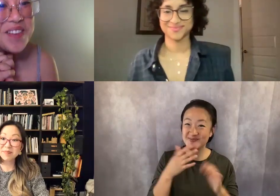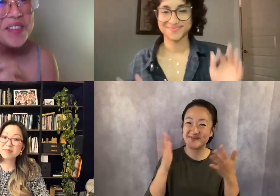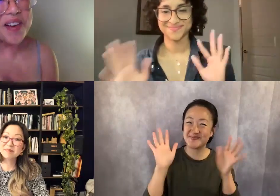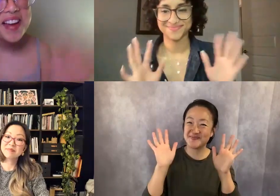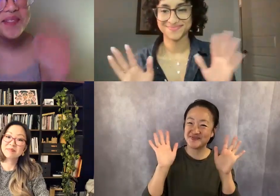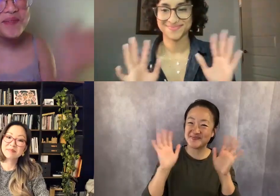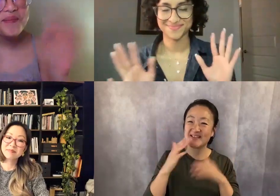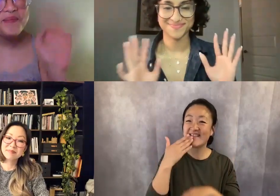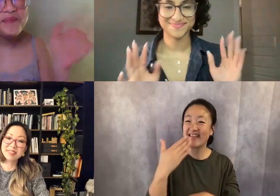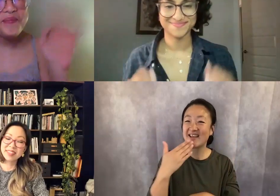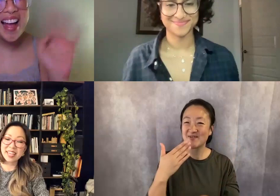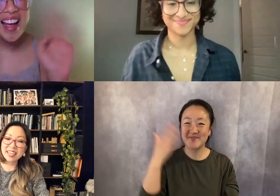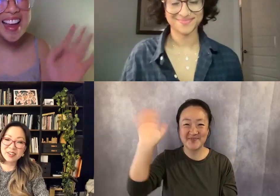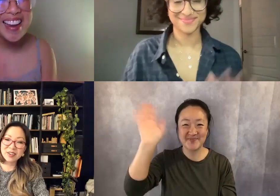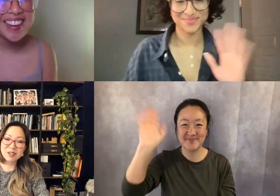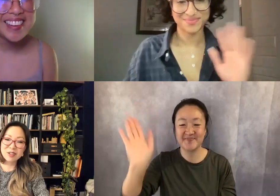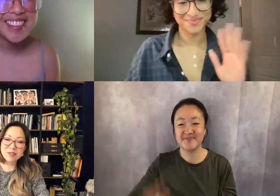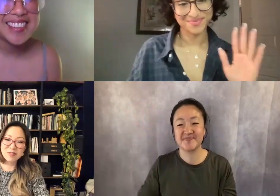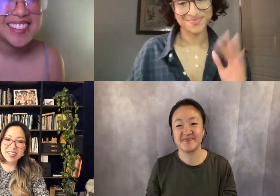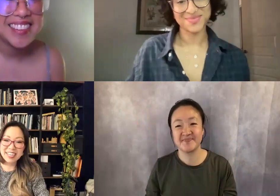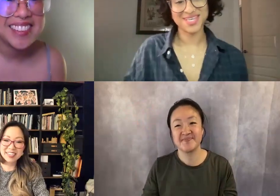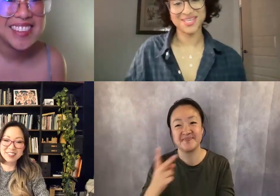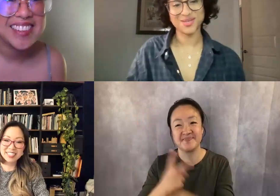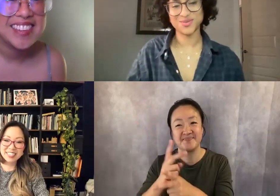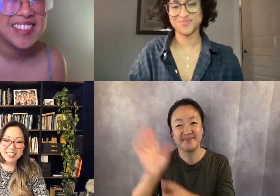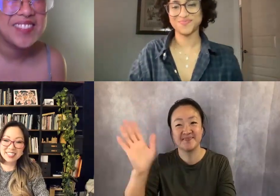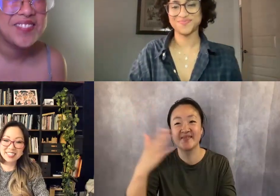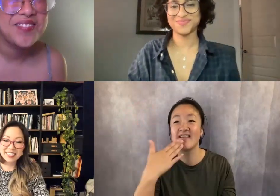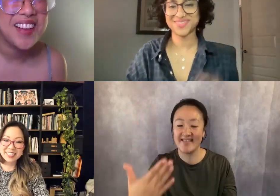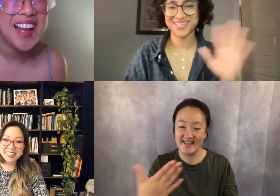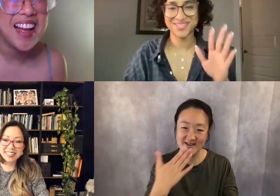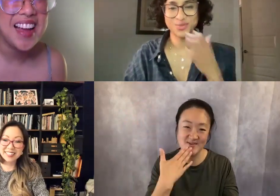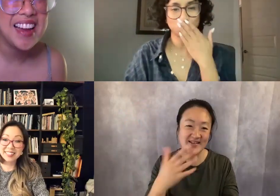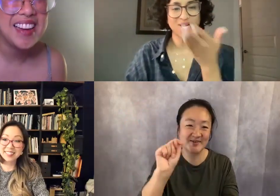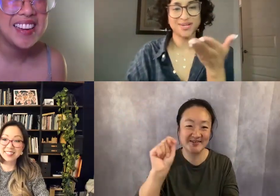you very, very soon. Thank you, everyone, bye! Thank you, everyone. Thank you, t.!